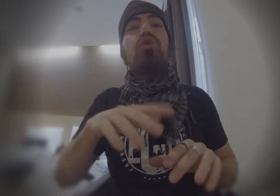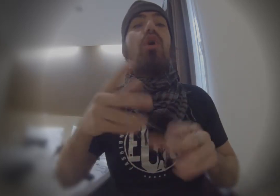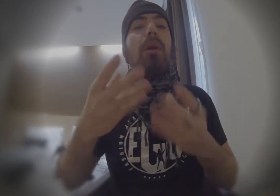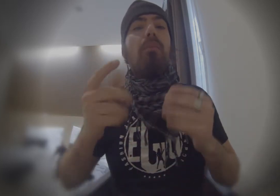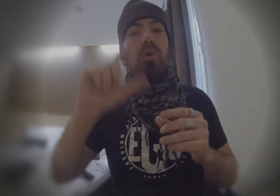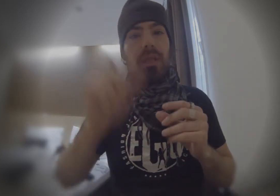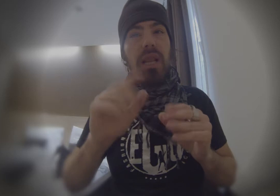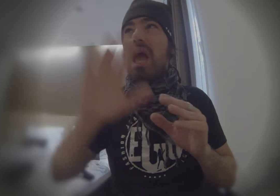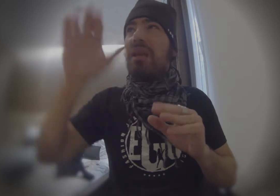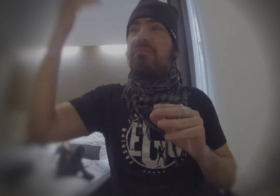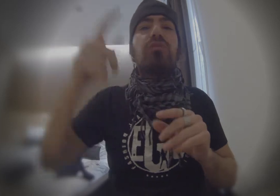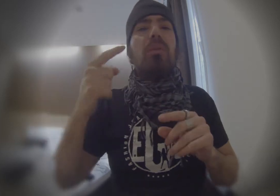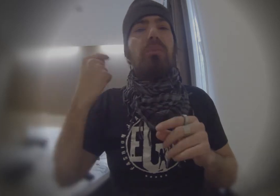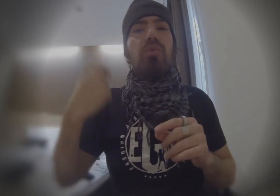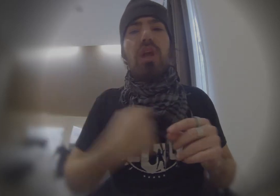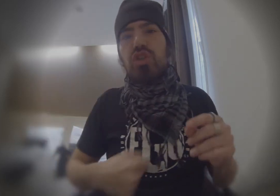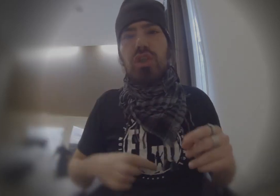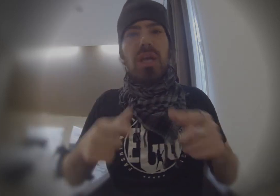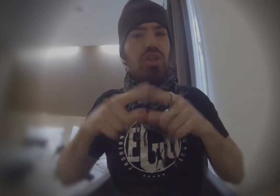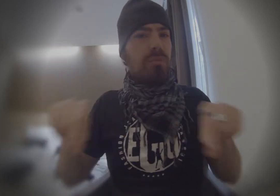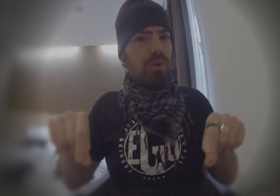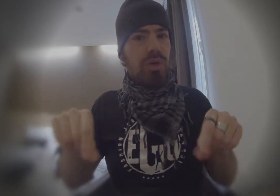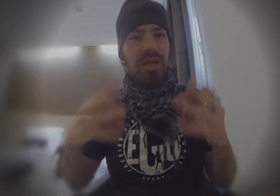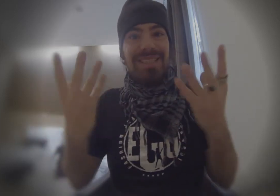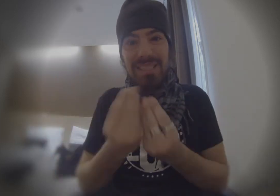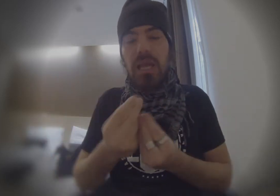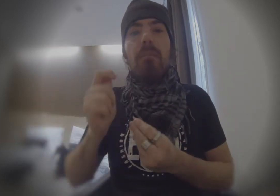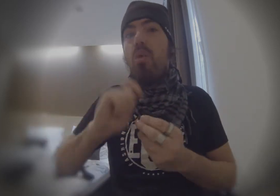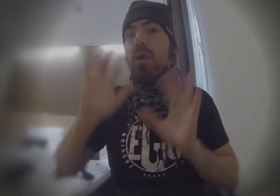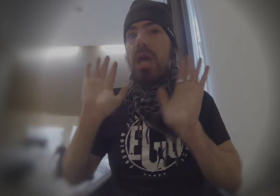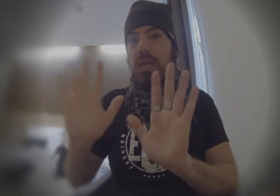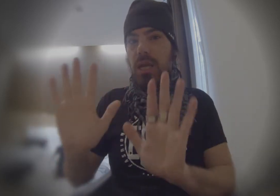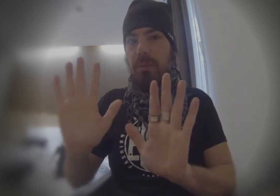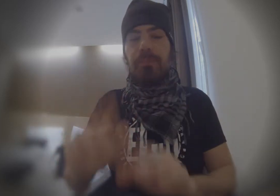area with many Italians, on the other hand there are the Chinese and Japanese restaurants along with those Hungarians.